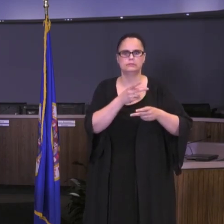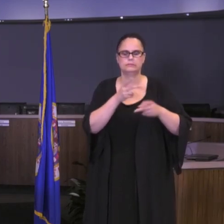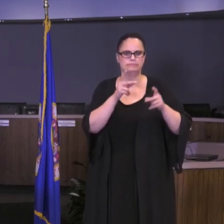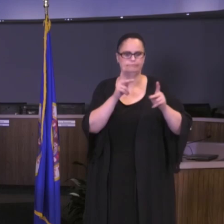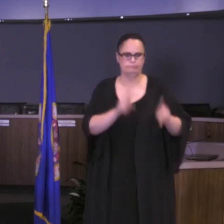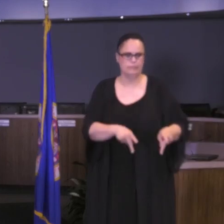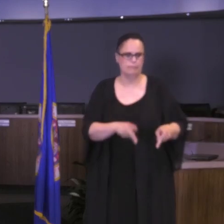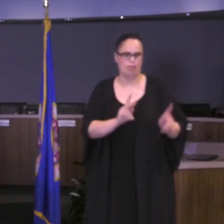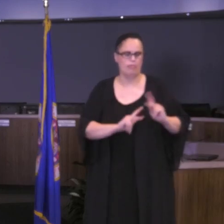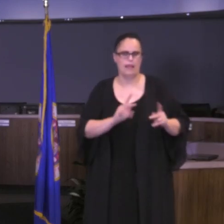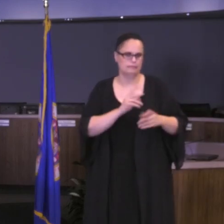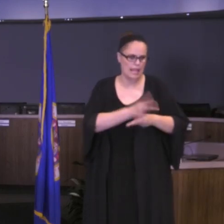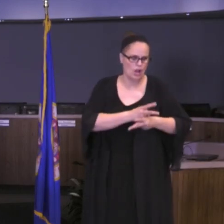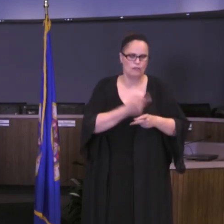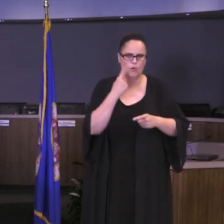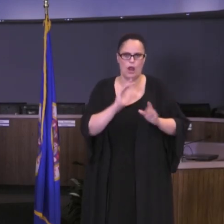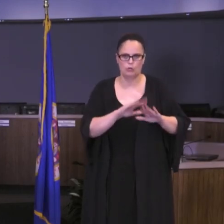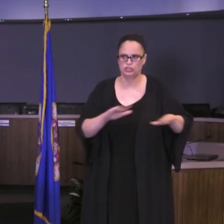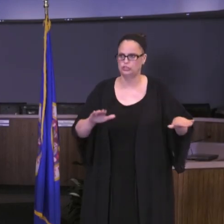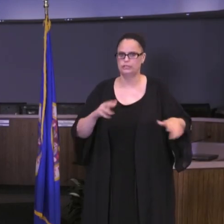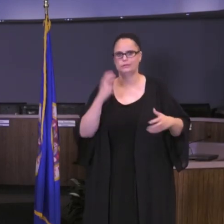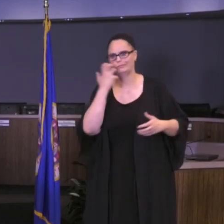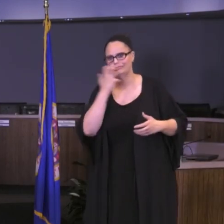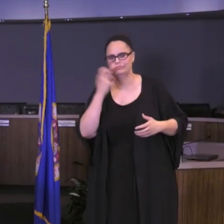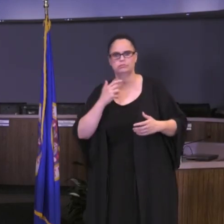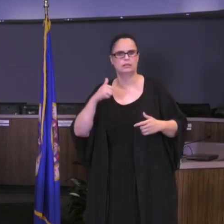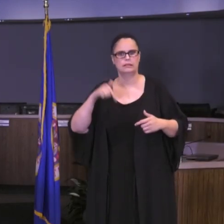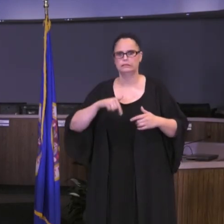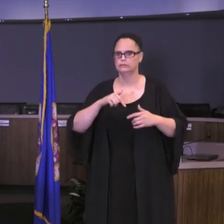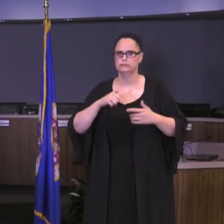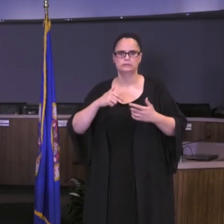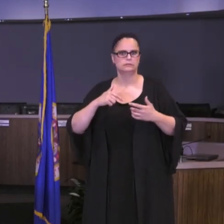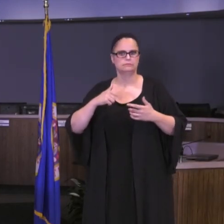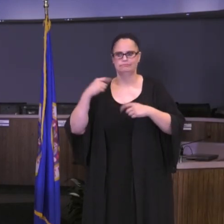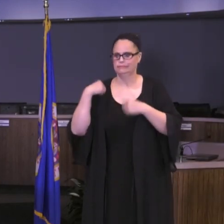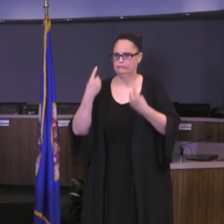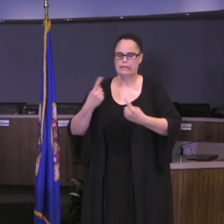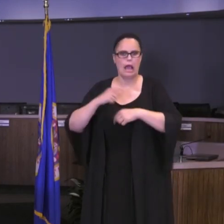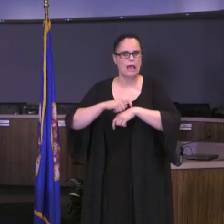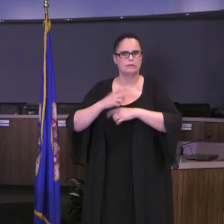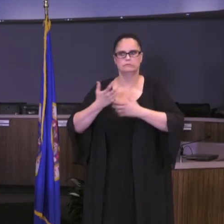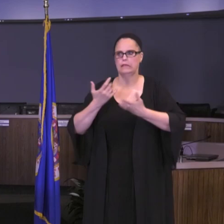unprecedented times. But I also want to clearly state the during distance learning I want to talk about childcare being performed